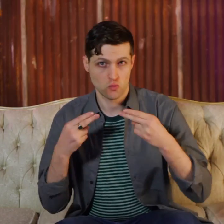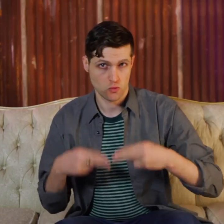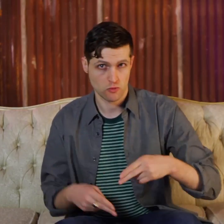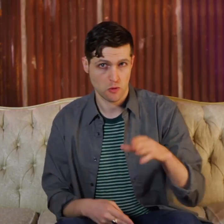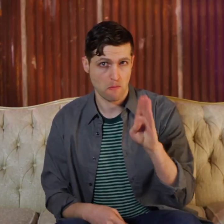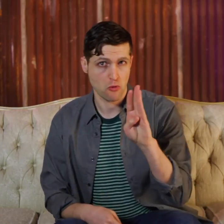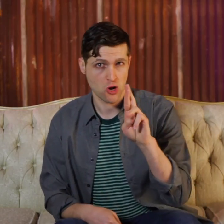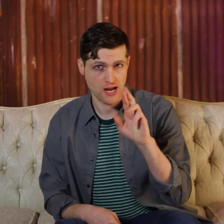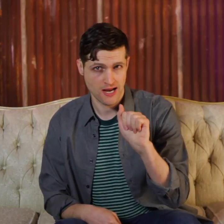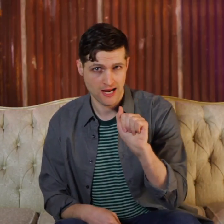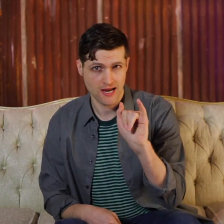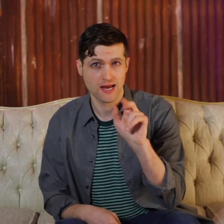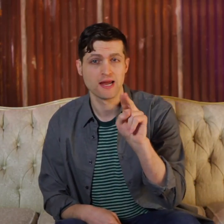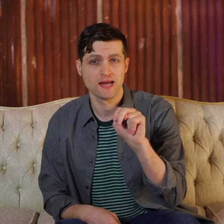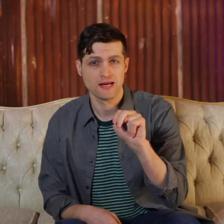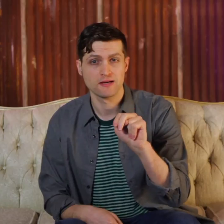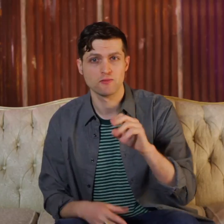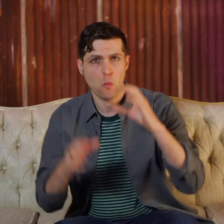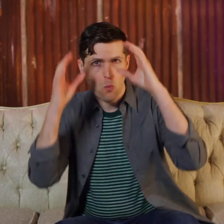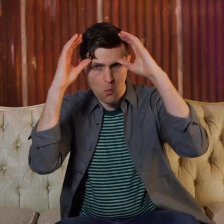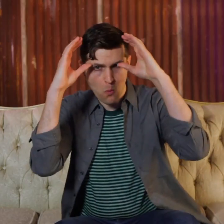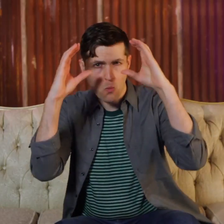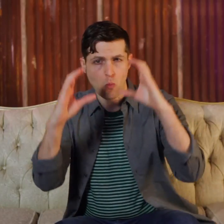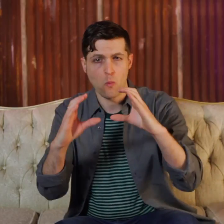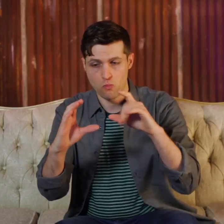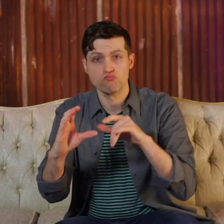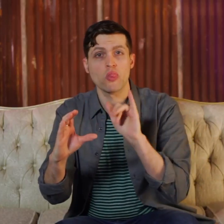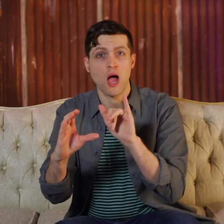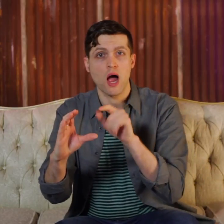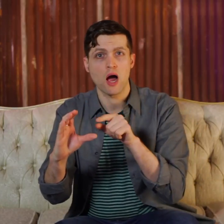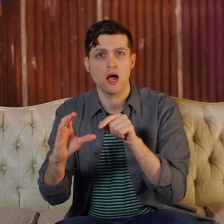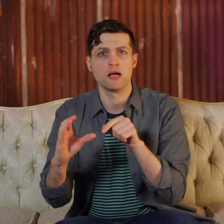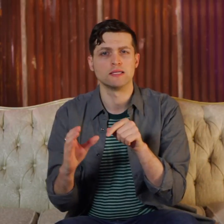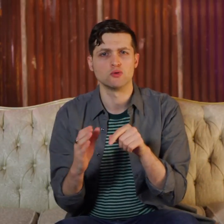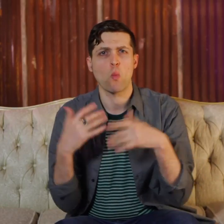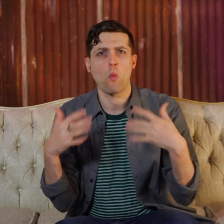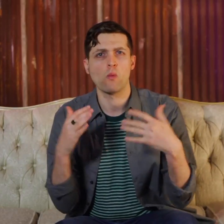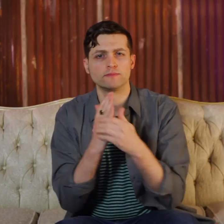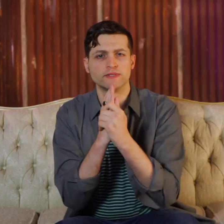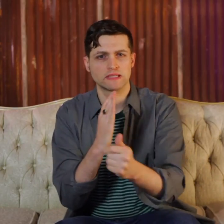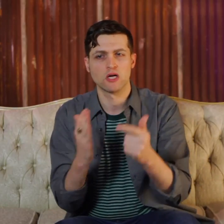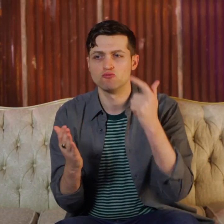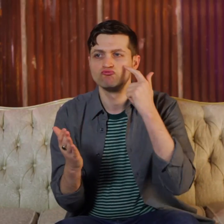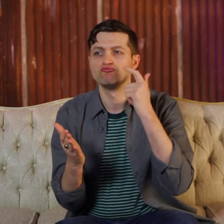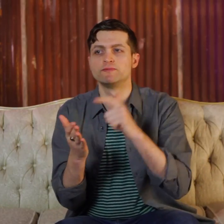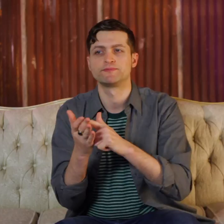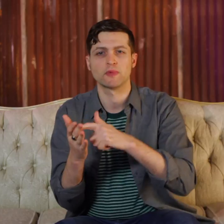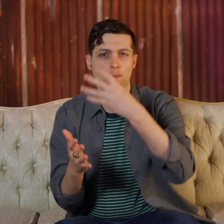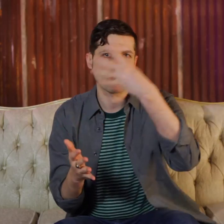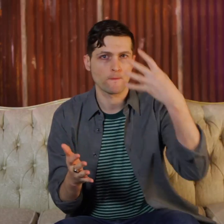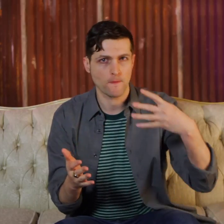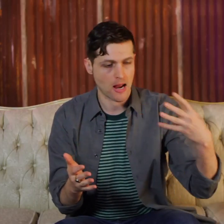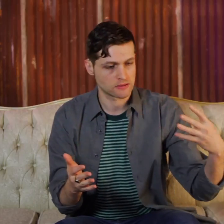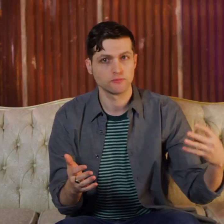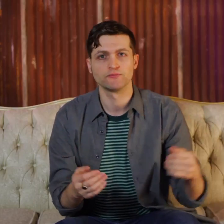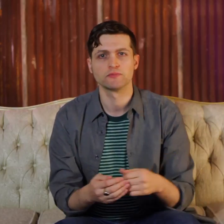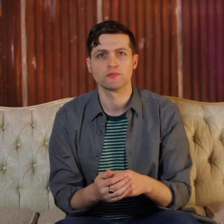The human brain is exceptionally good at pattern recognition.